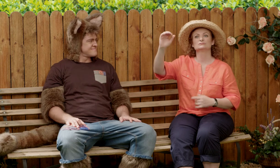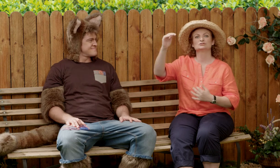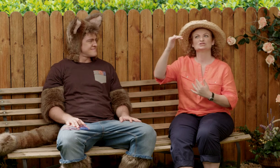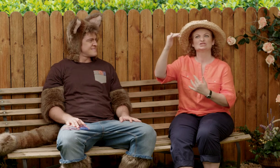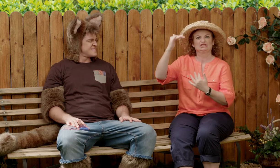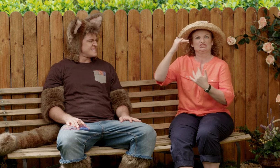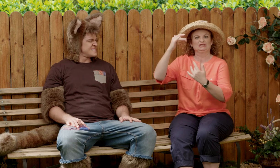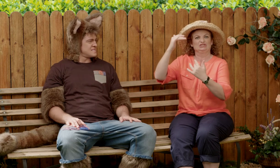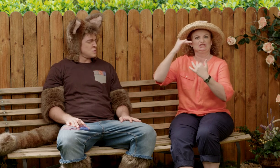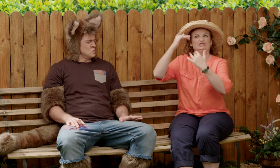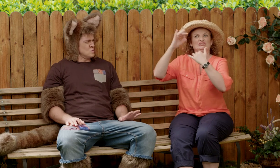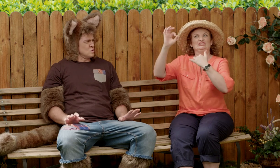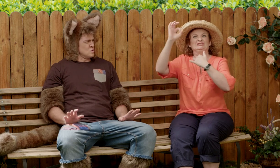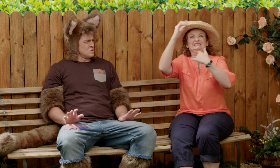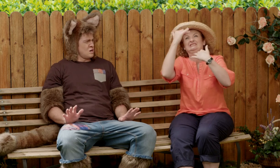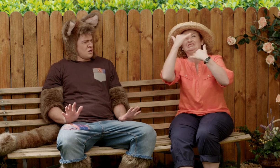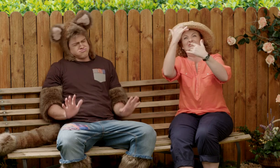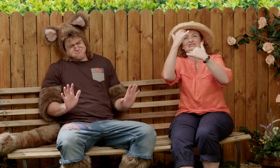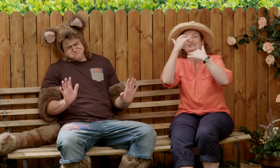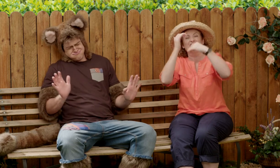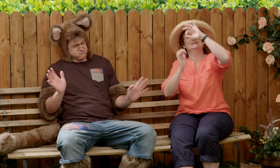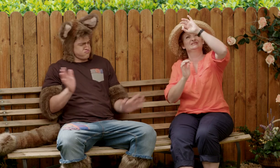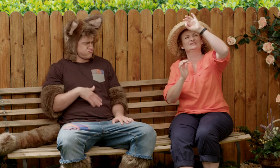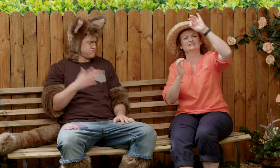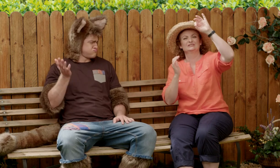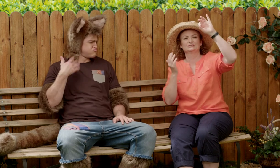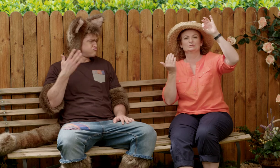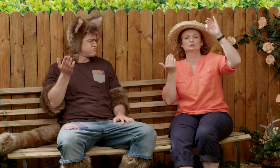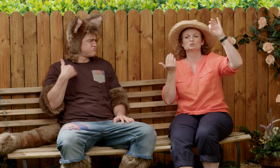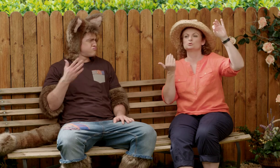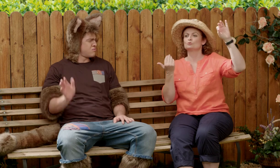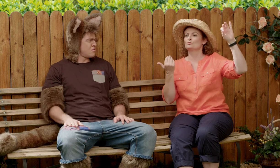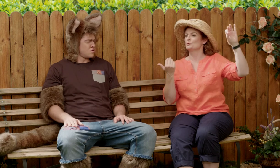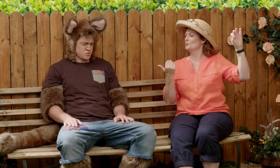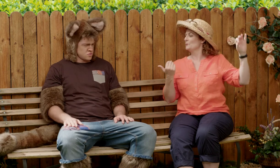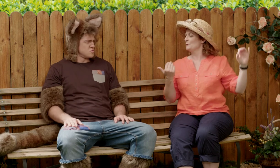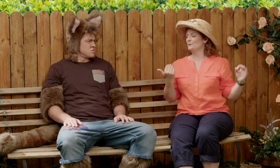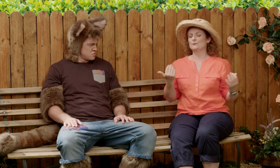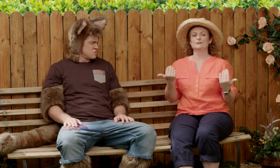When the sun is high up in the sky, that is the hottest part of the day.